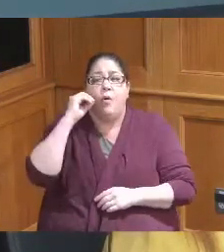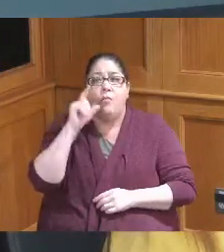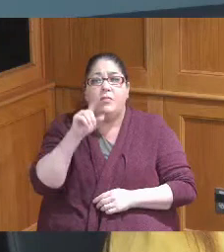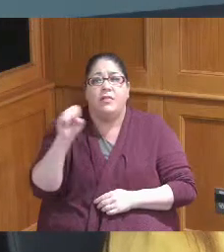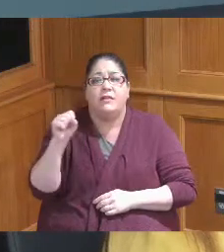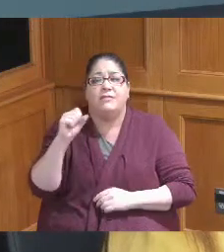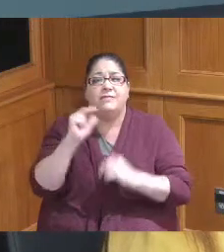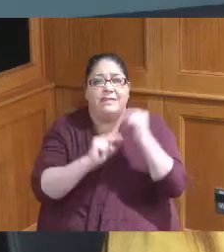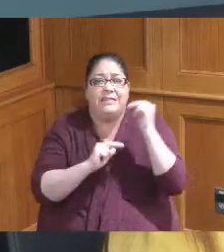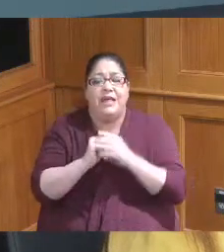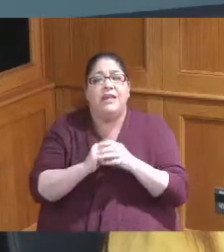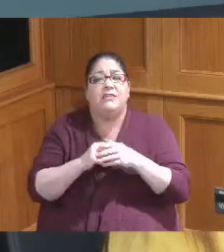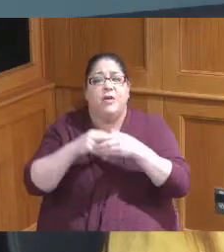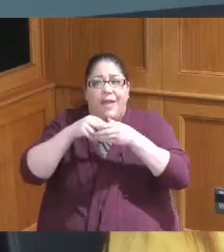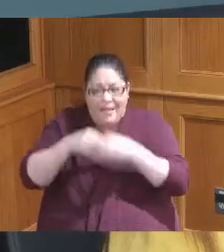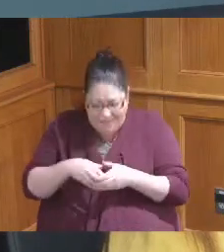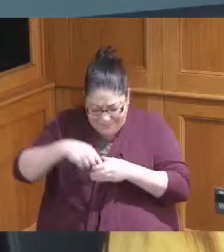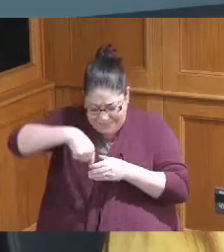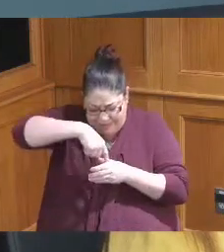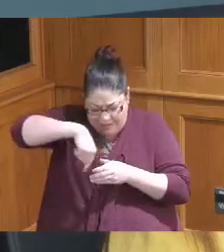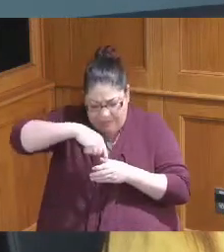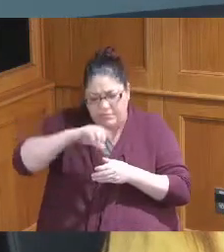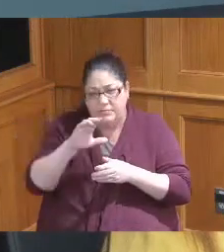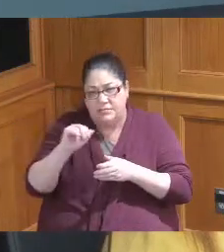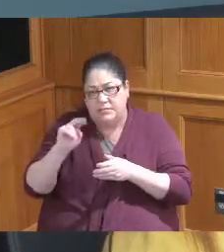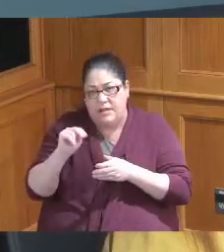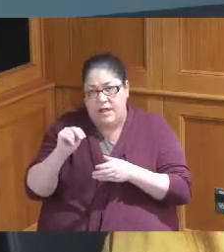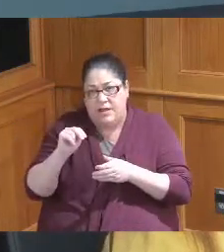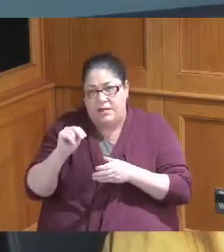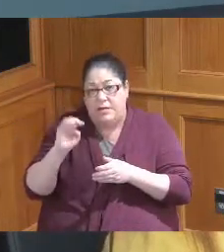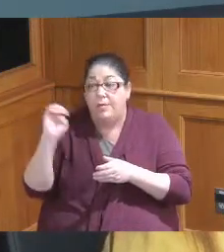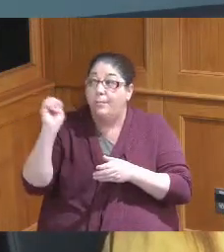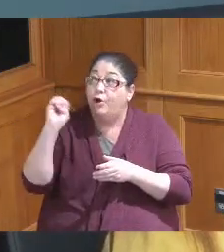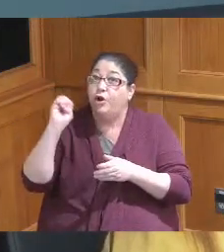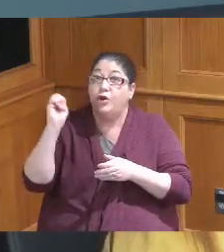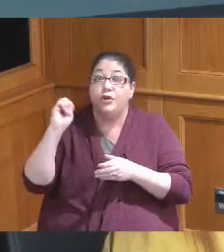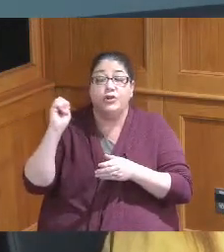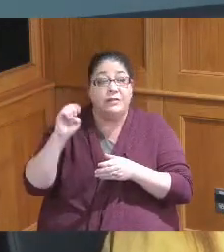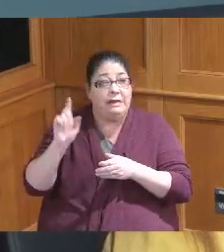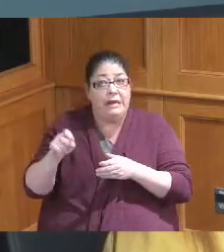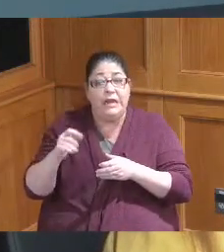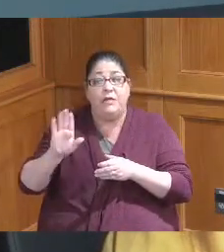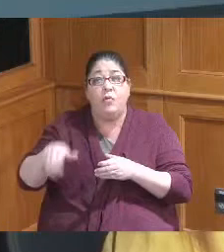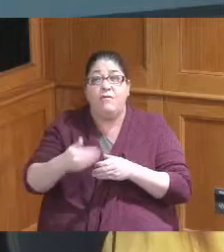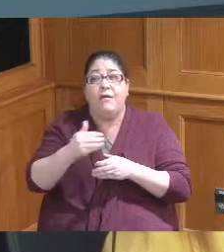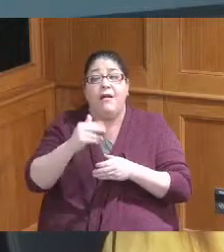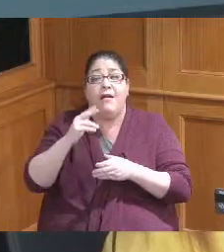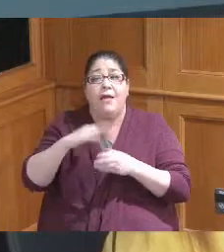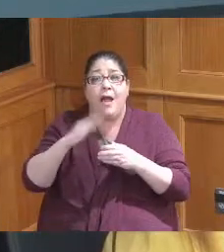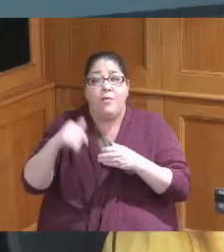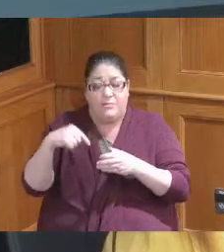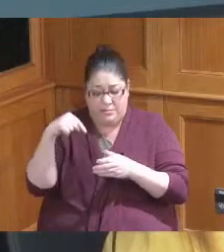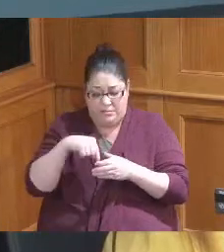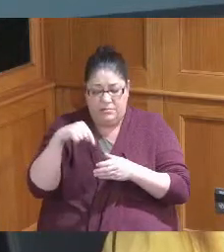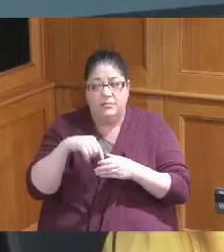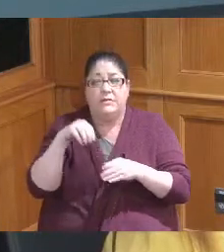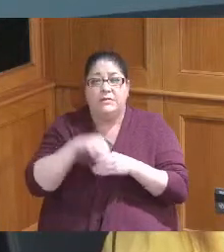the city limits emergency housing is in the city limits and even I had investigated that domestic